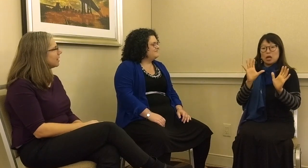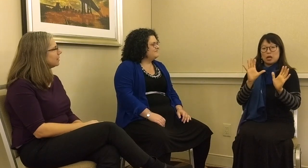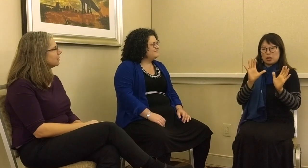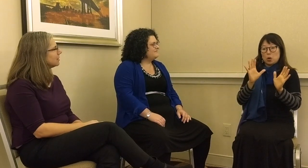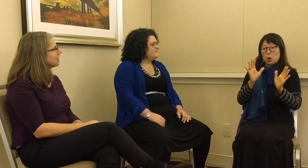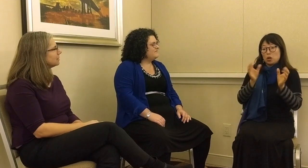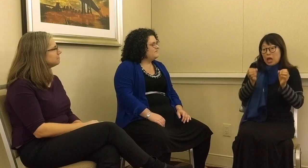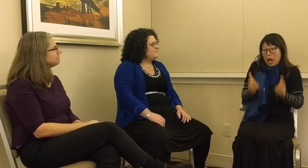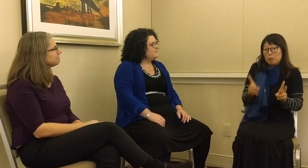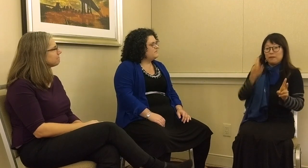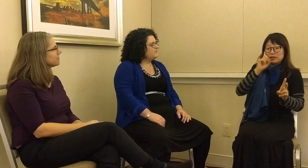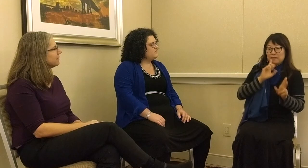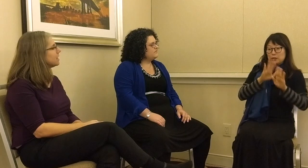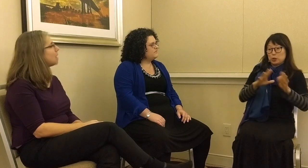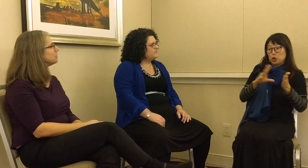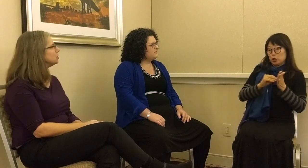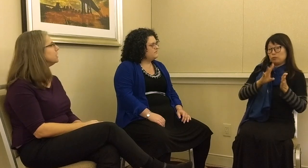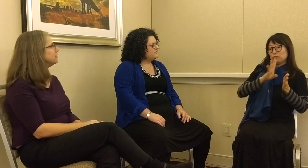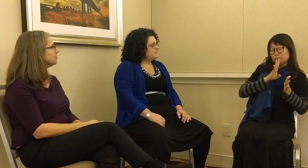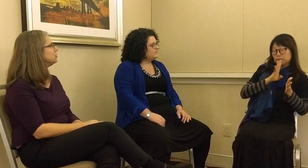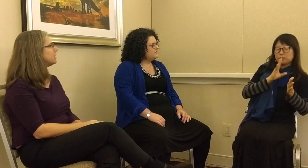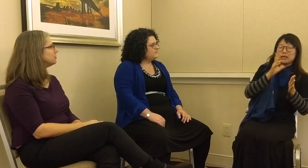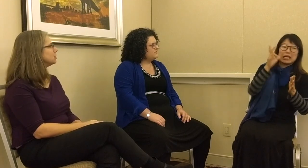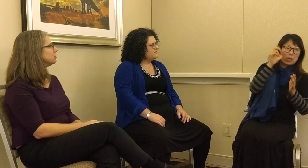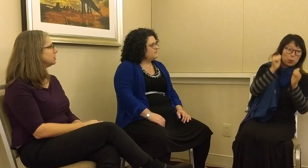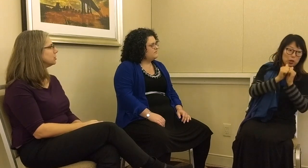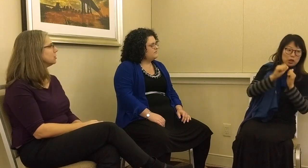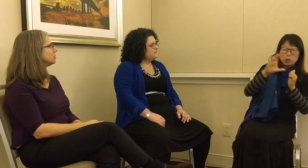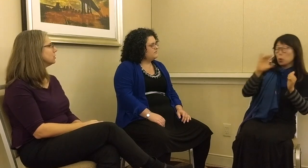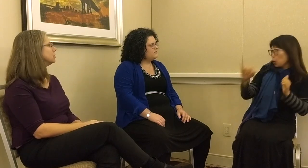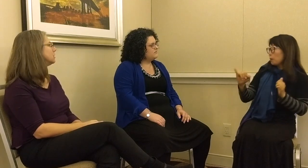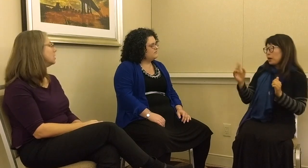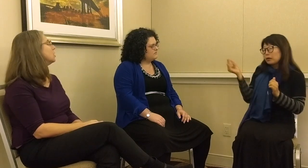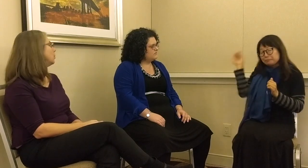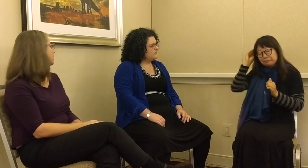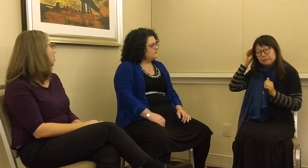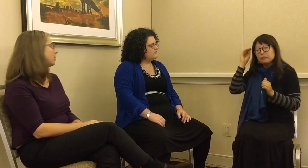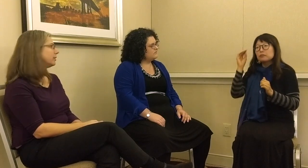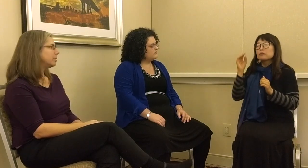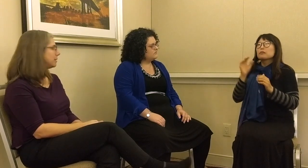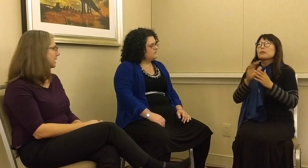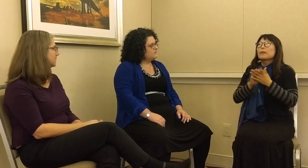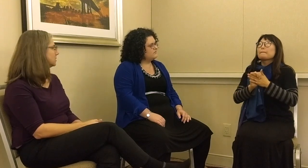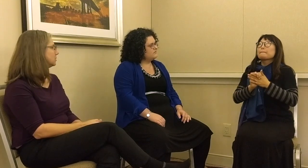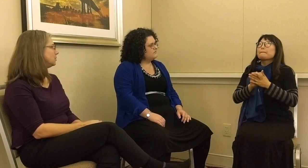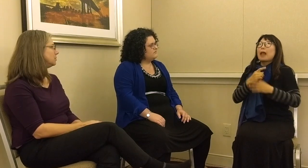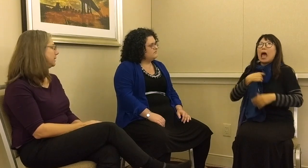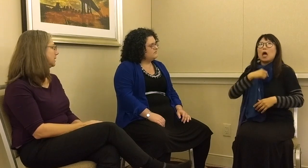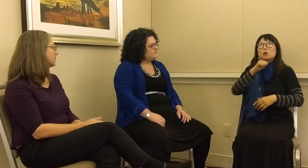L: Yeah. The opportunity for deaf children to learn with cochlear implants, to speak